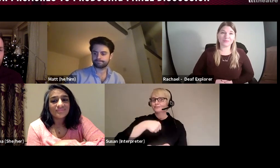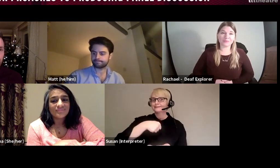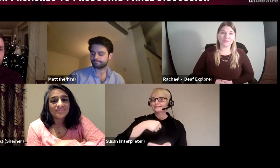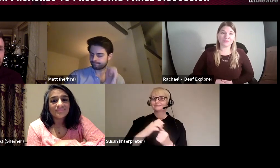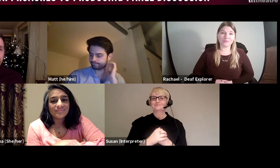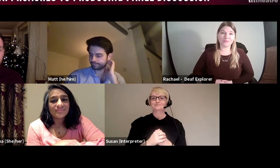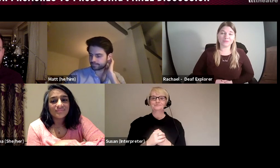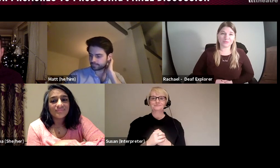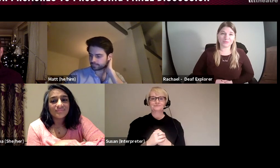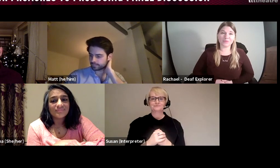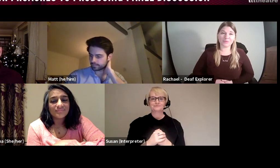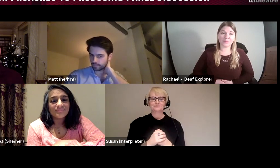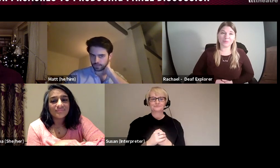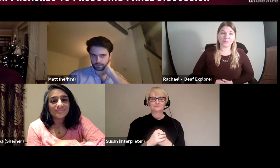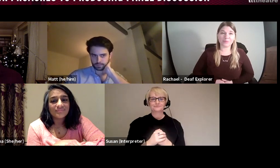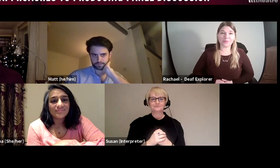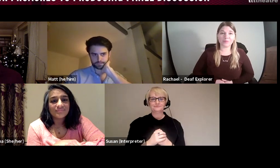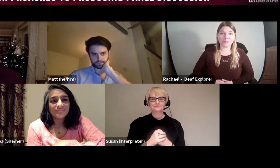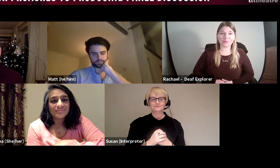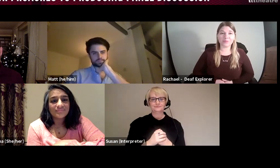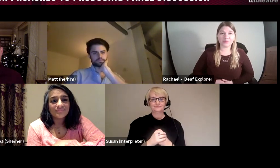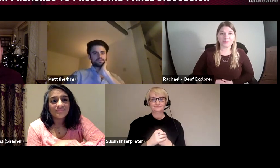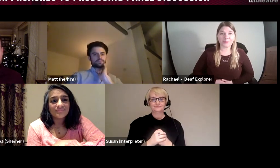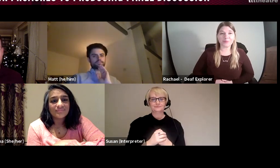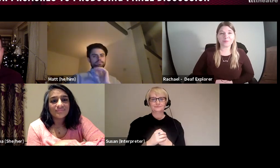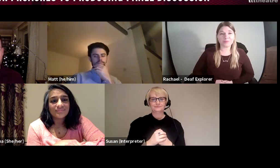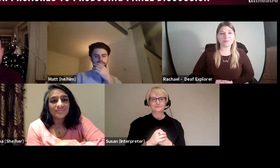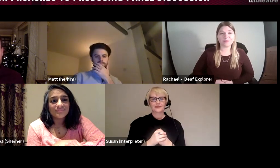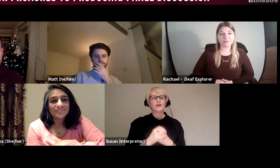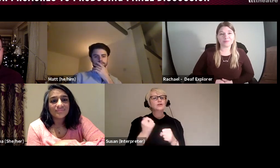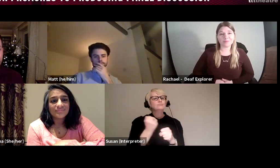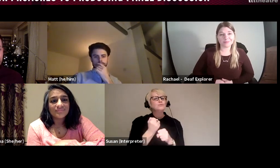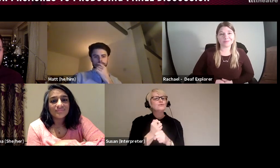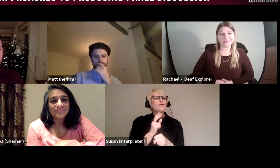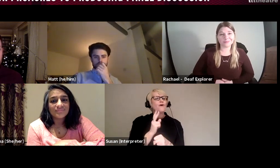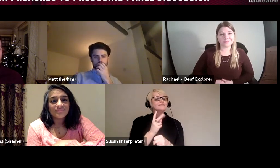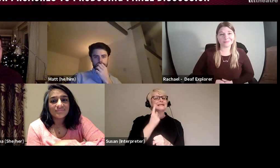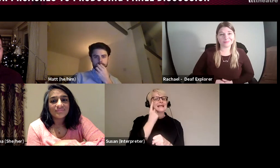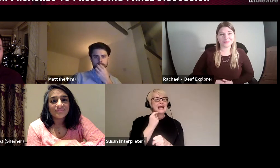for me, the I think producers can get themselves into challenging situations when they're not